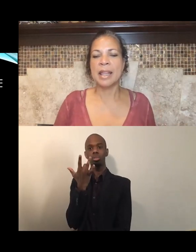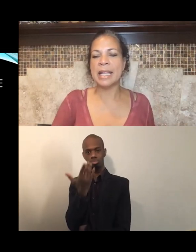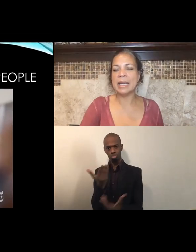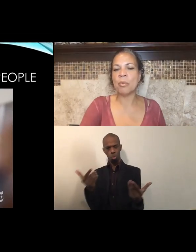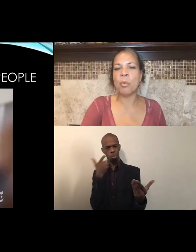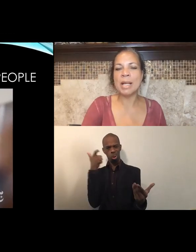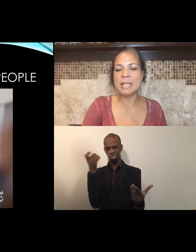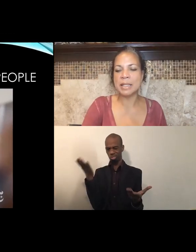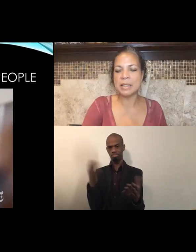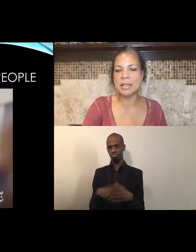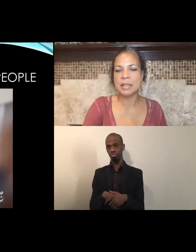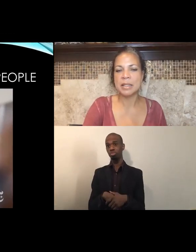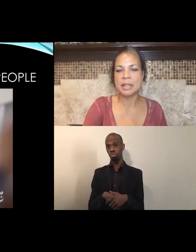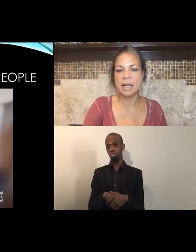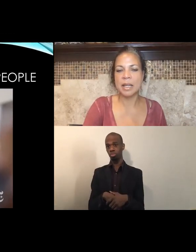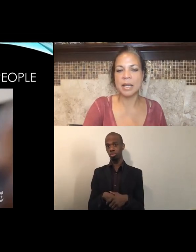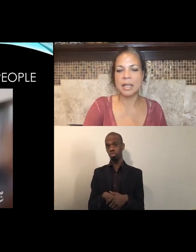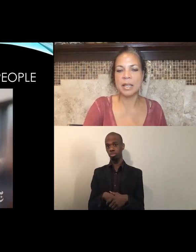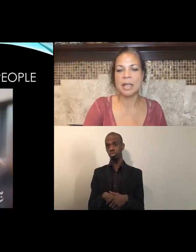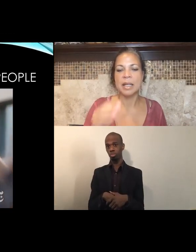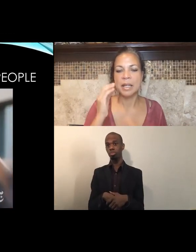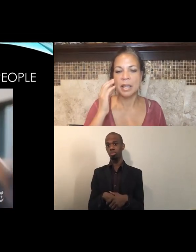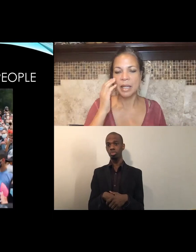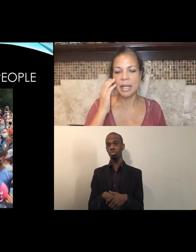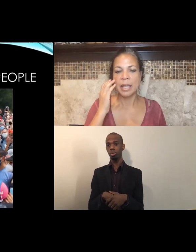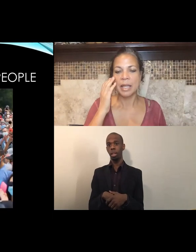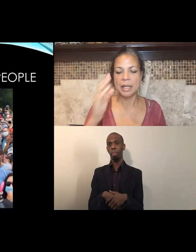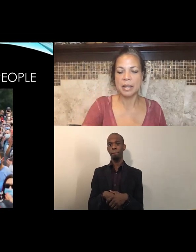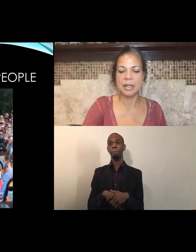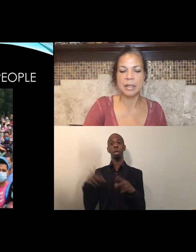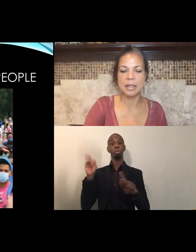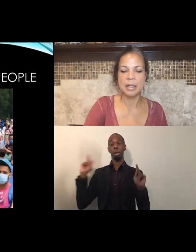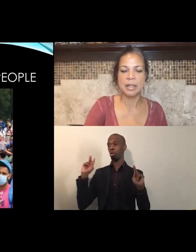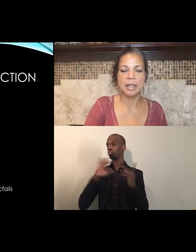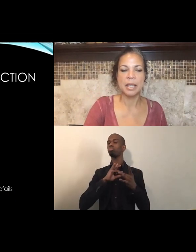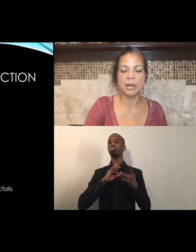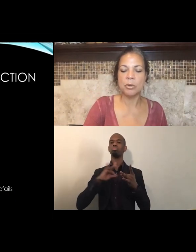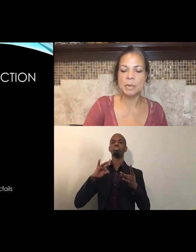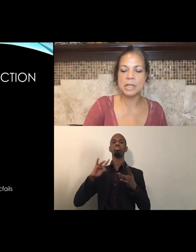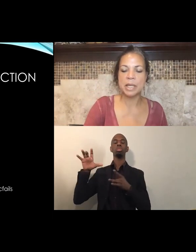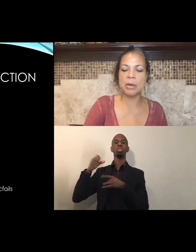That it wasn't. (crowd) off our neck [Man] Take your knee off our neck. Oops.